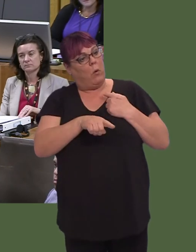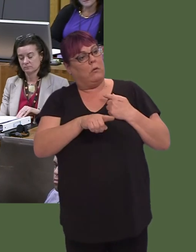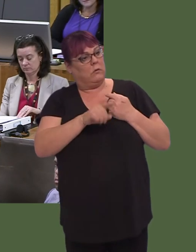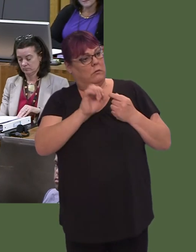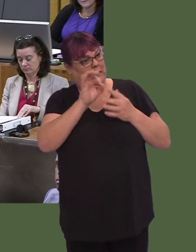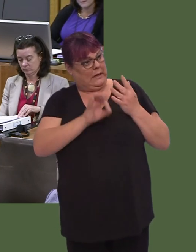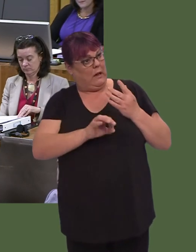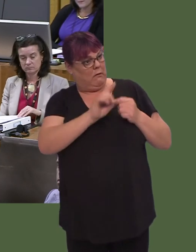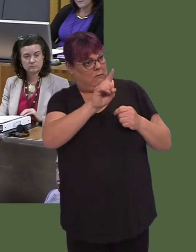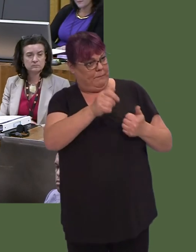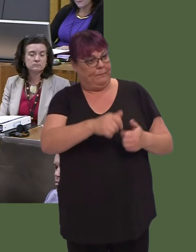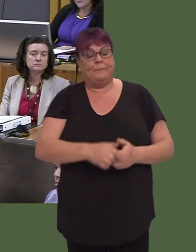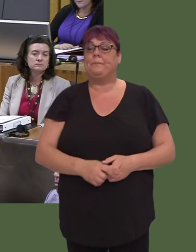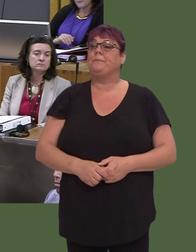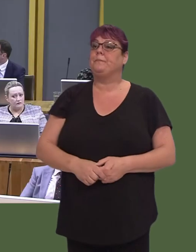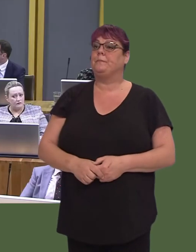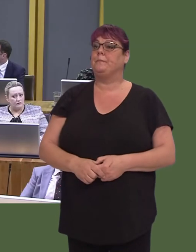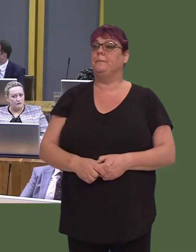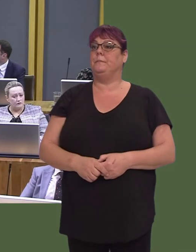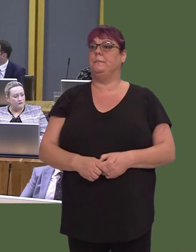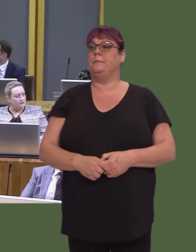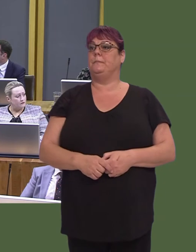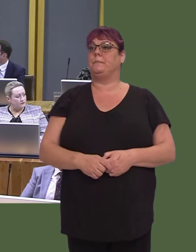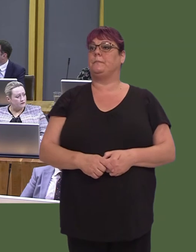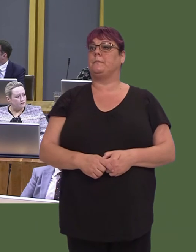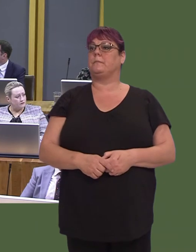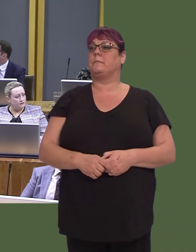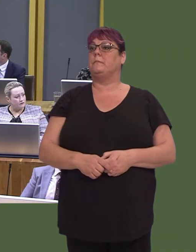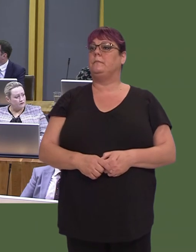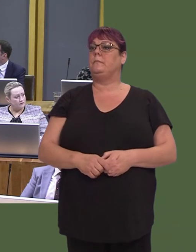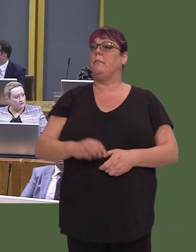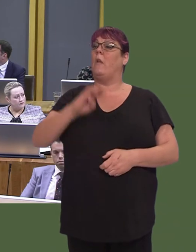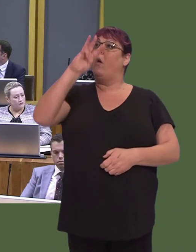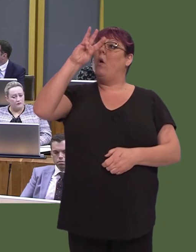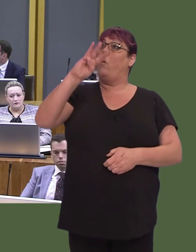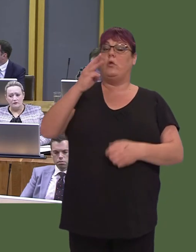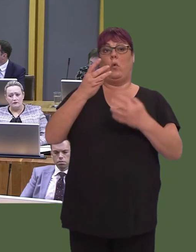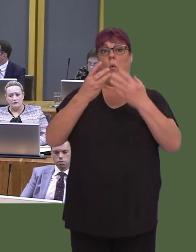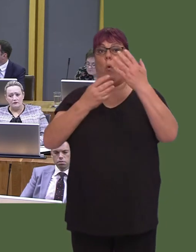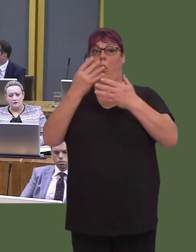Jenny Rathbone AM: Obviously, we have the Wales Audit Office to monitor the detail of these things.